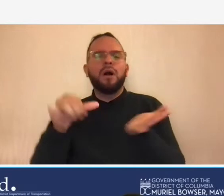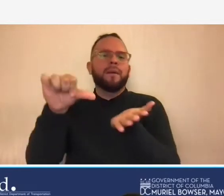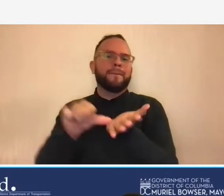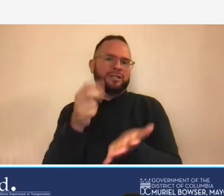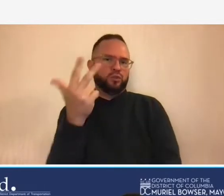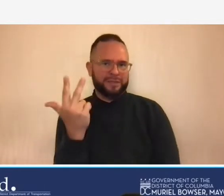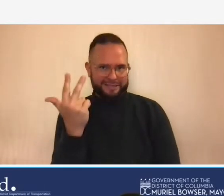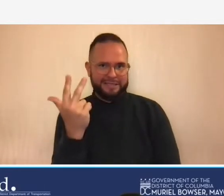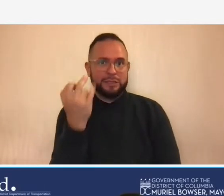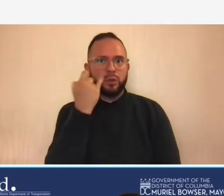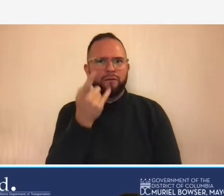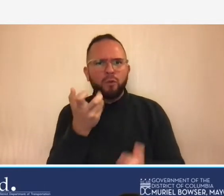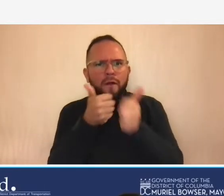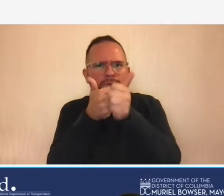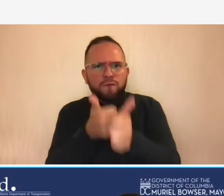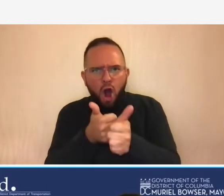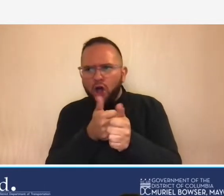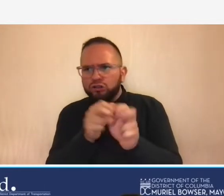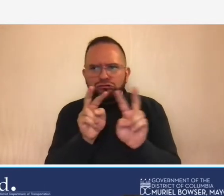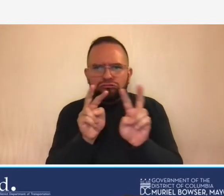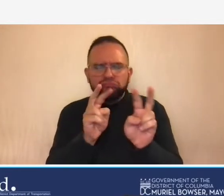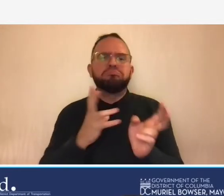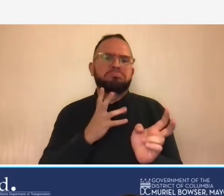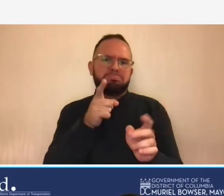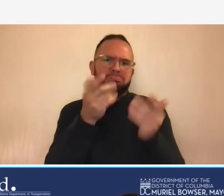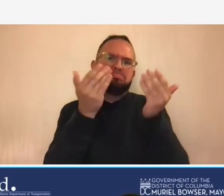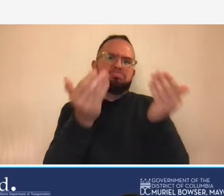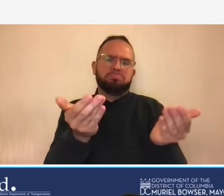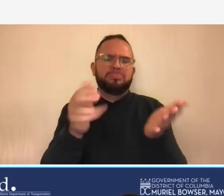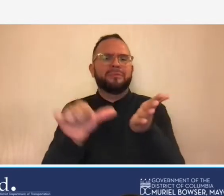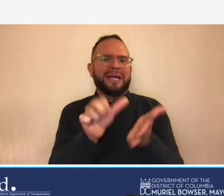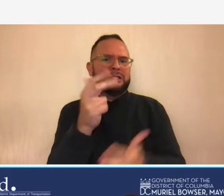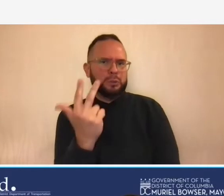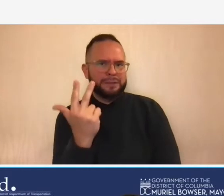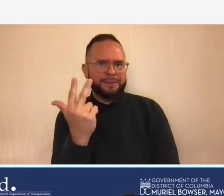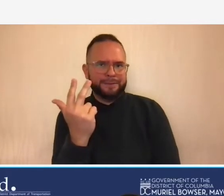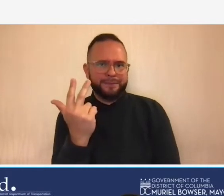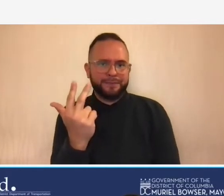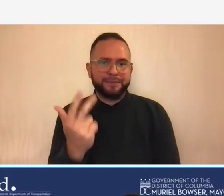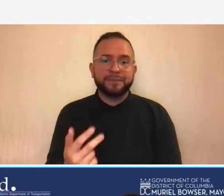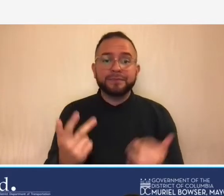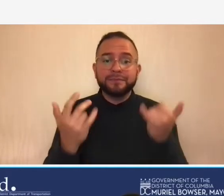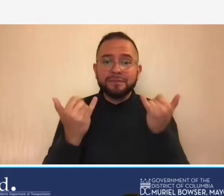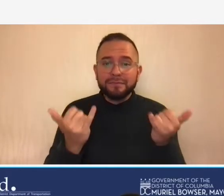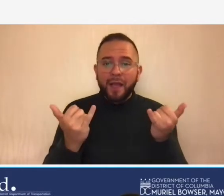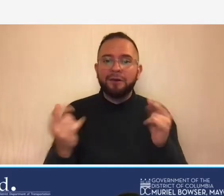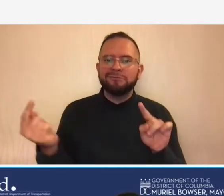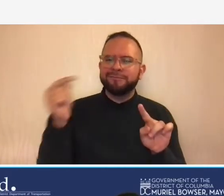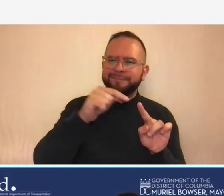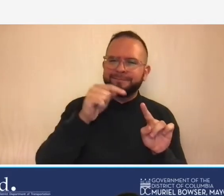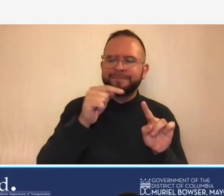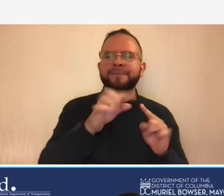follow along you can you can do that so going back to these special services that um there